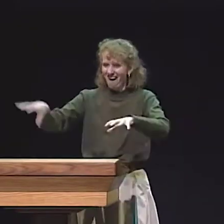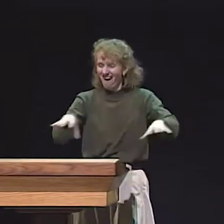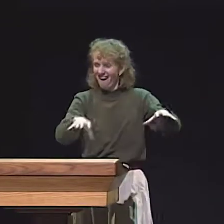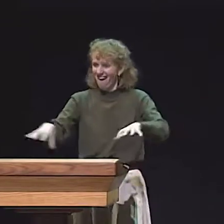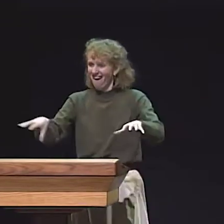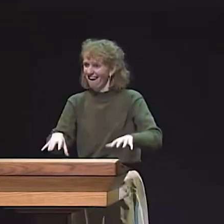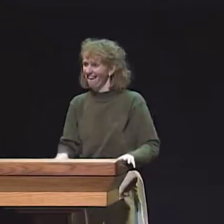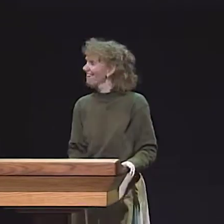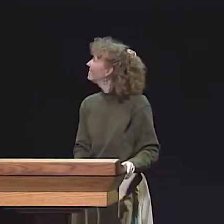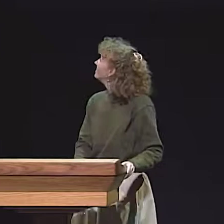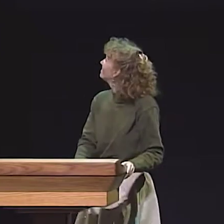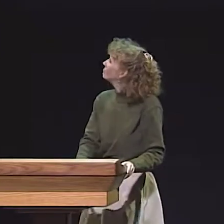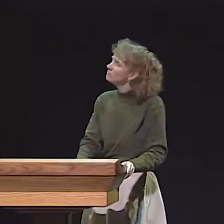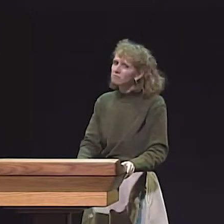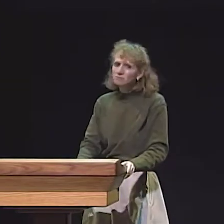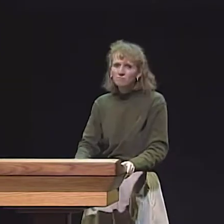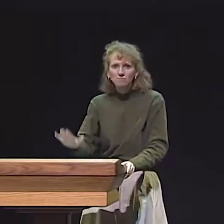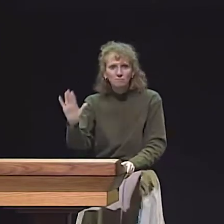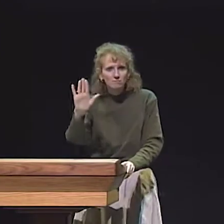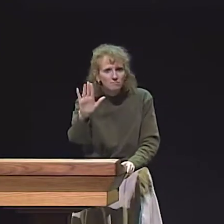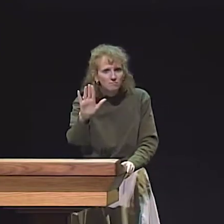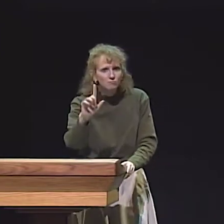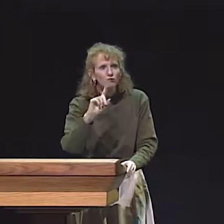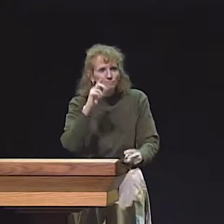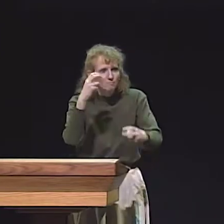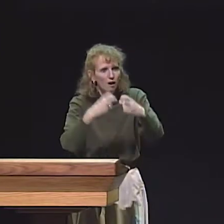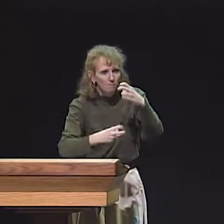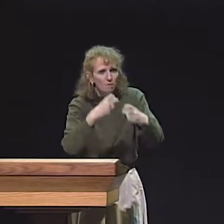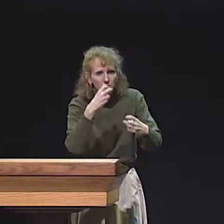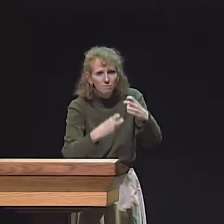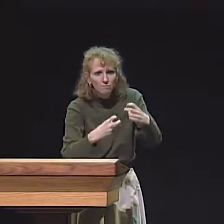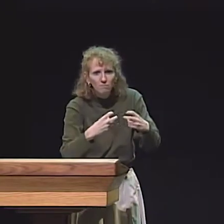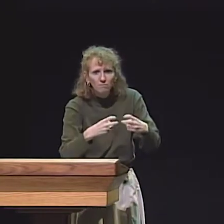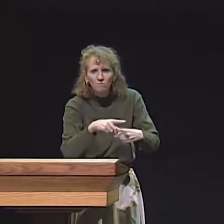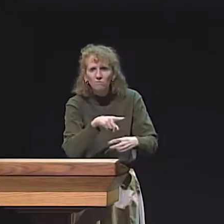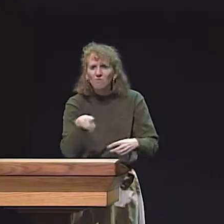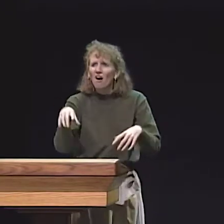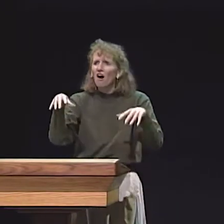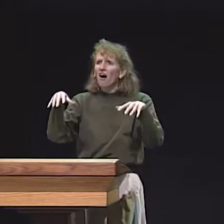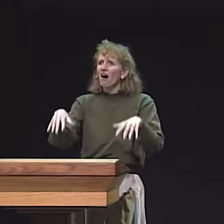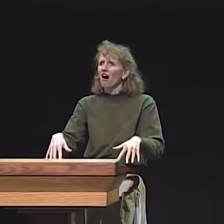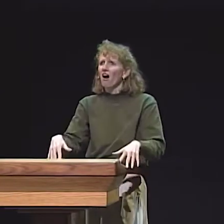THE CHILDREN ASSUME THE DIFFERENT CHARACTERS IN THE STORY AND ACT OUT THE STORY.